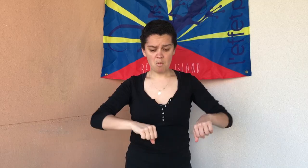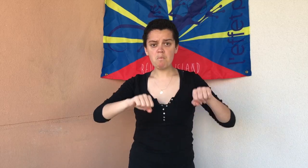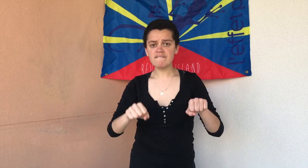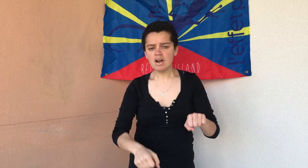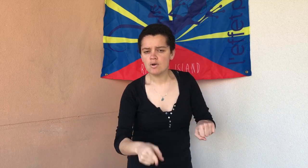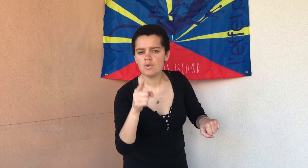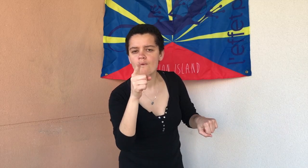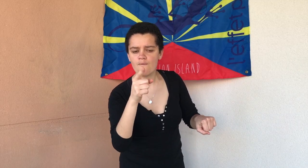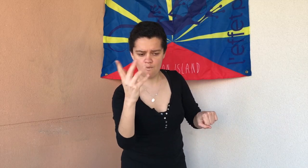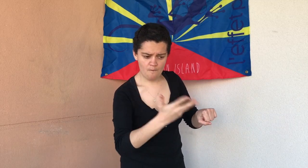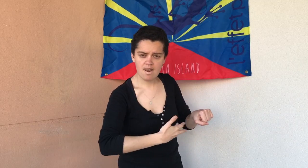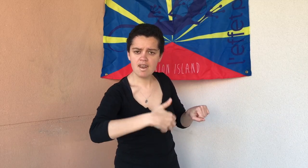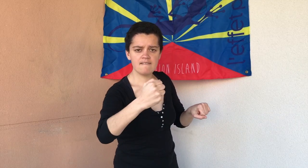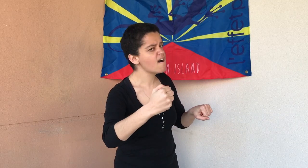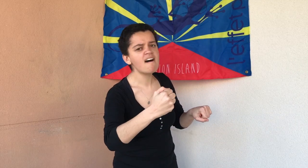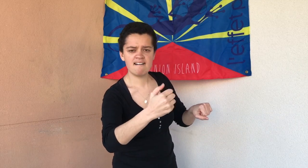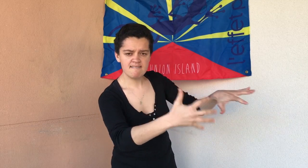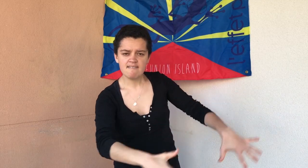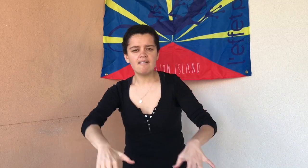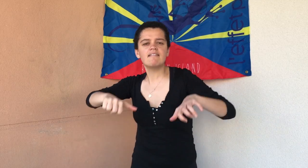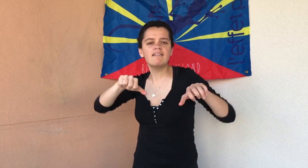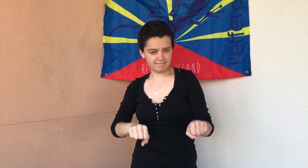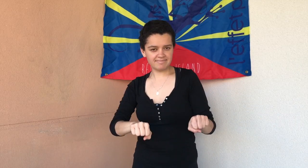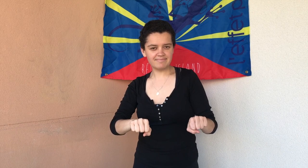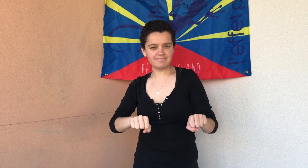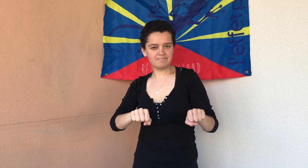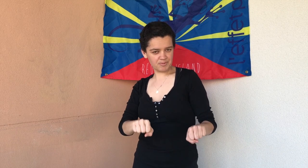I want the power that you took away from me